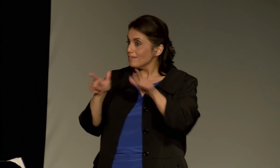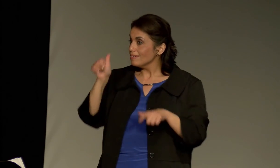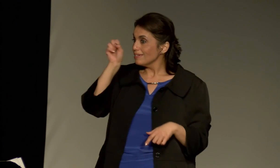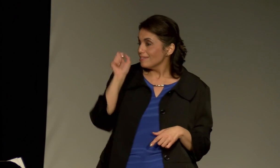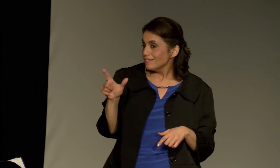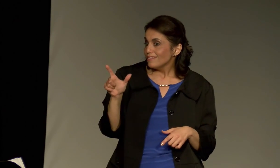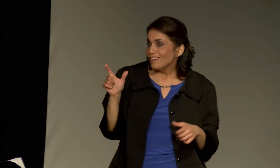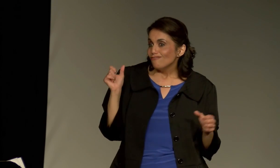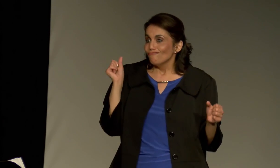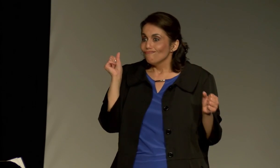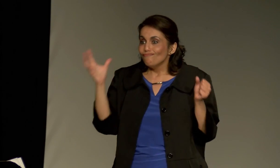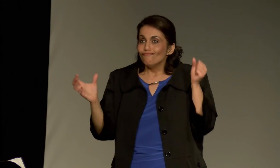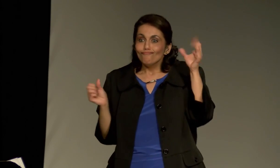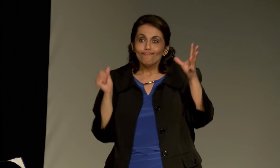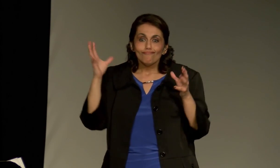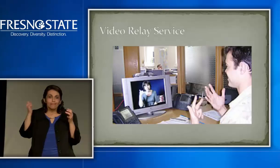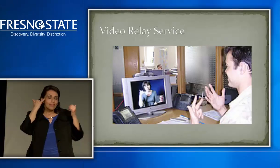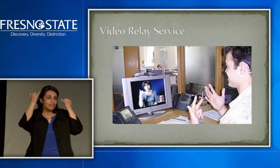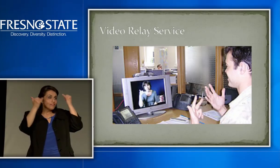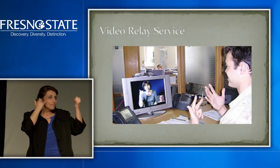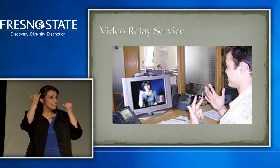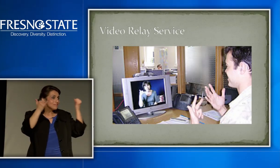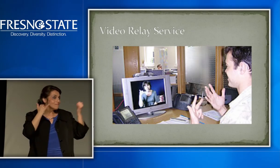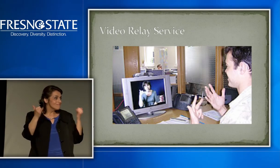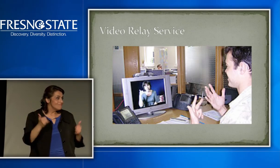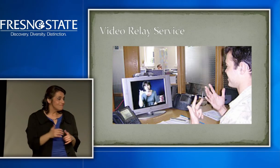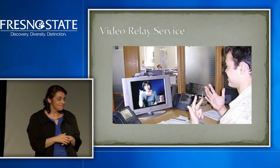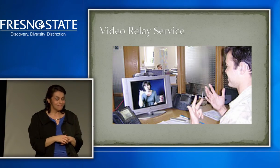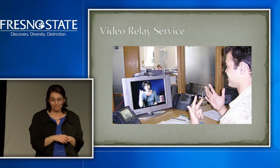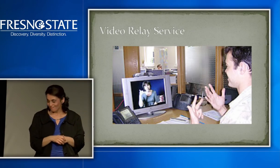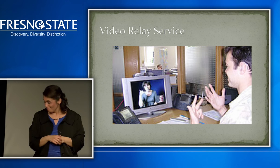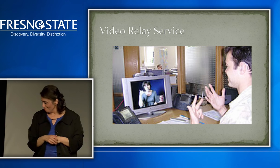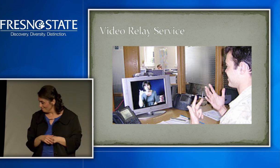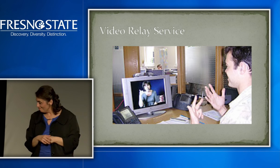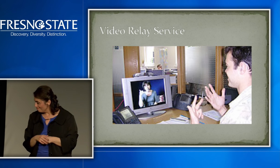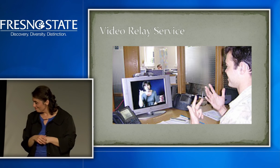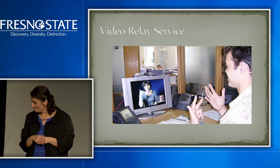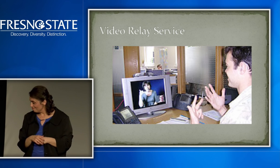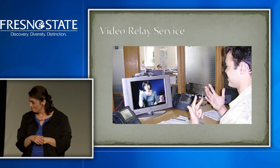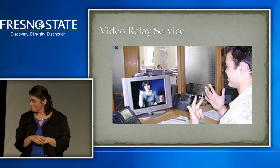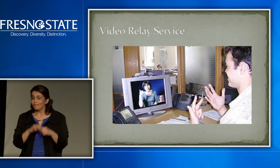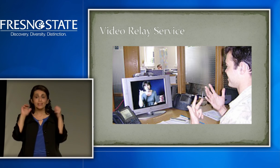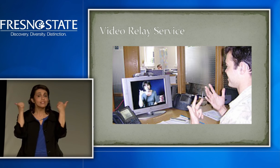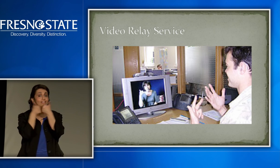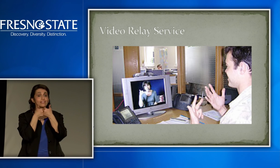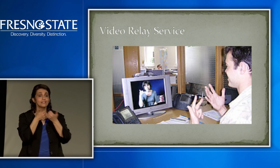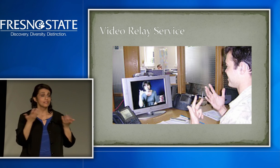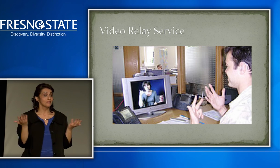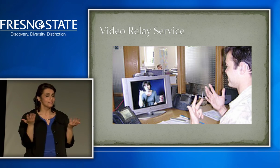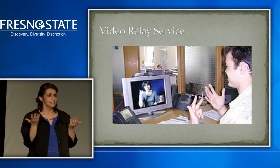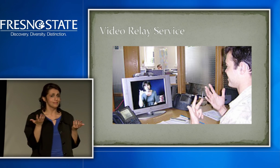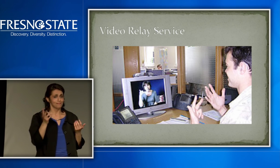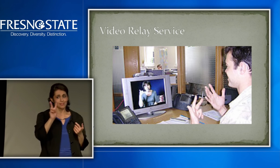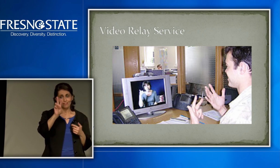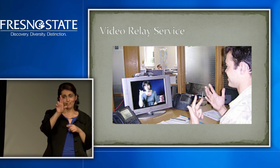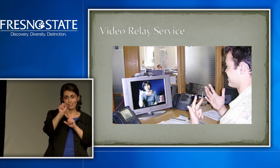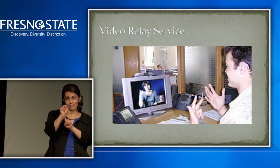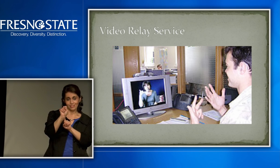I could use my natural language, American Sign Language, and make calls that way.